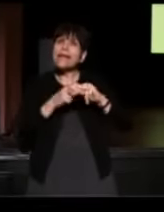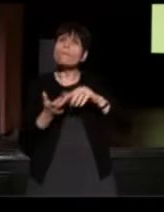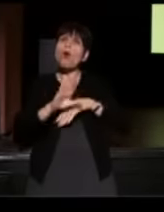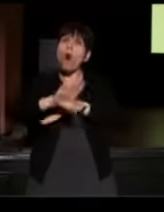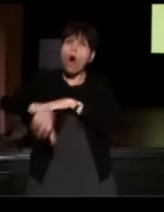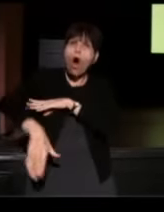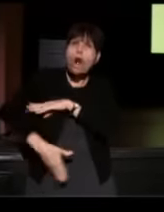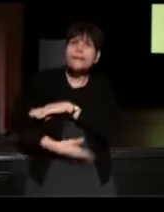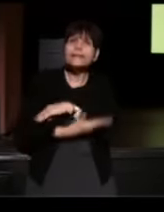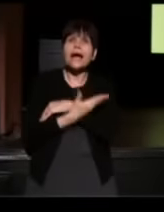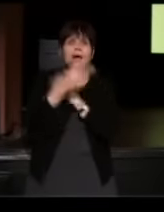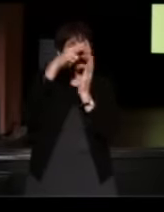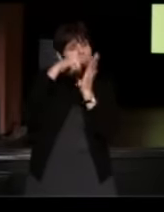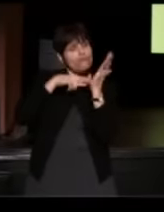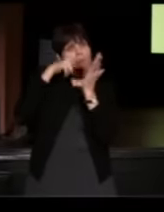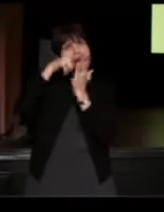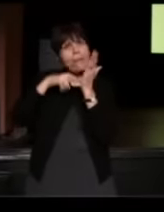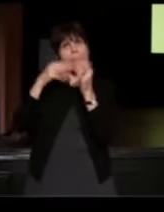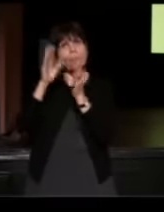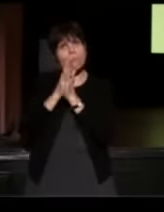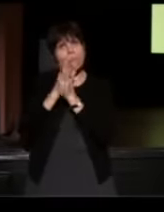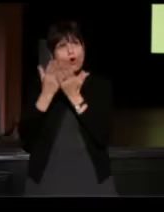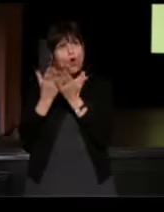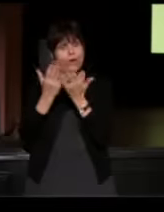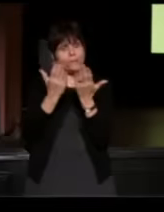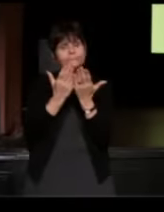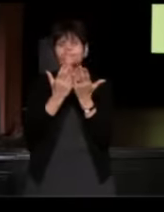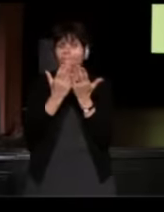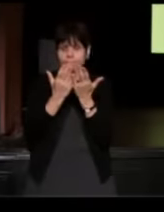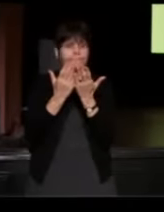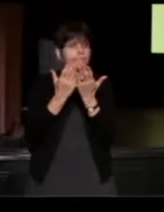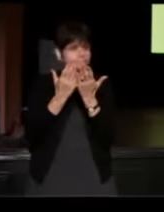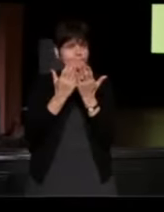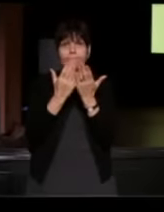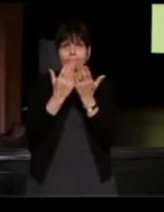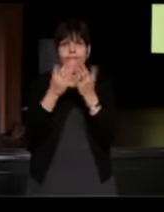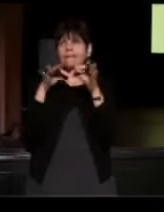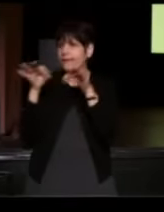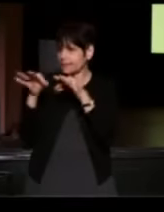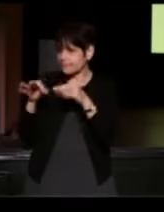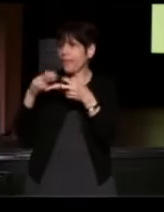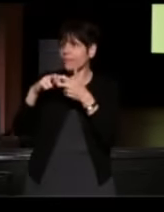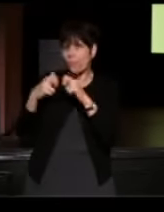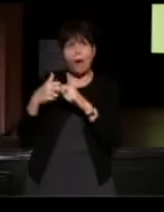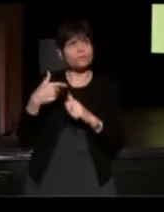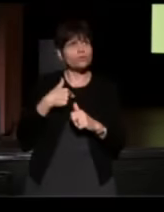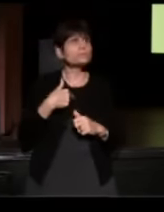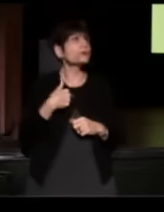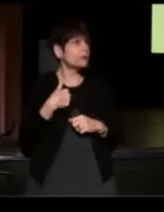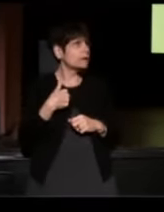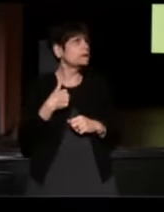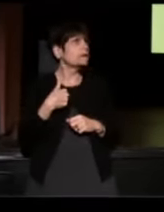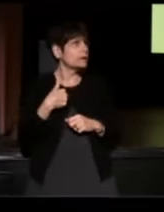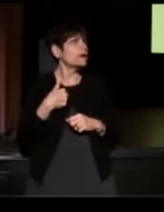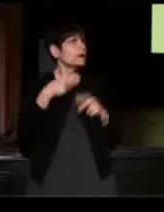and read the algebra book. And then he explained the problems to me so I could do them and understand them.